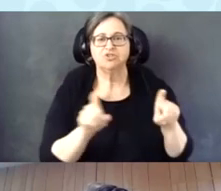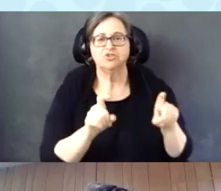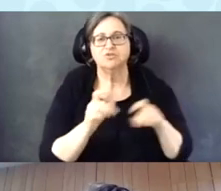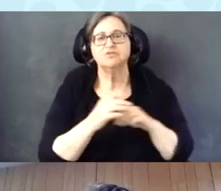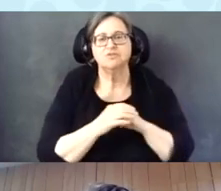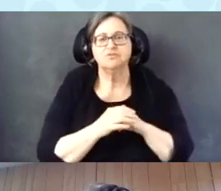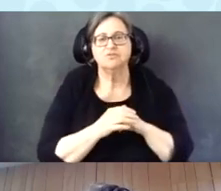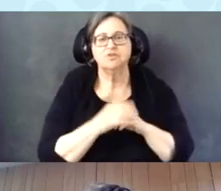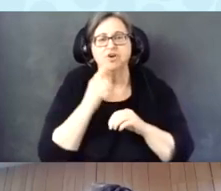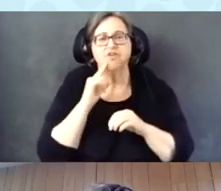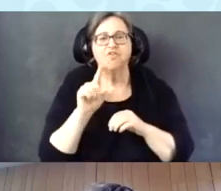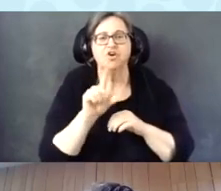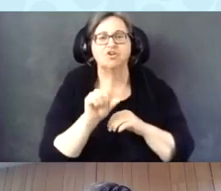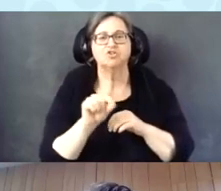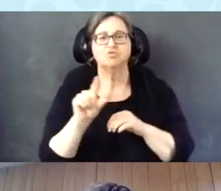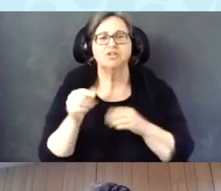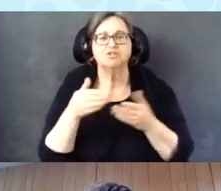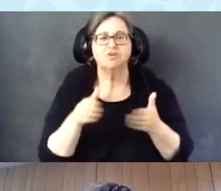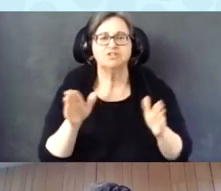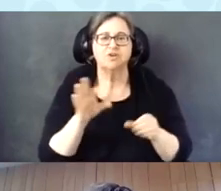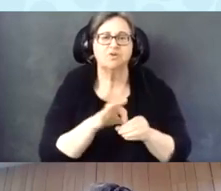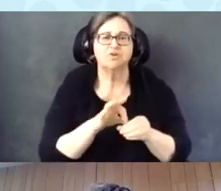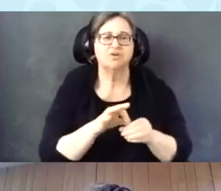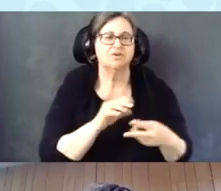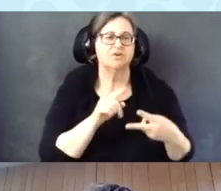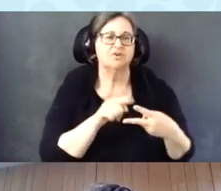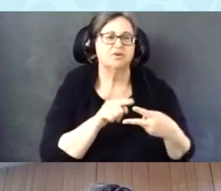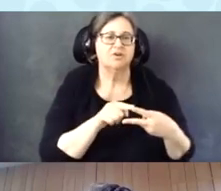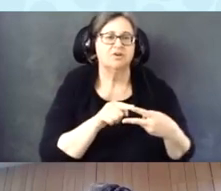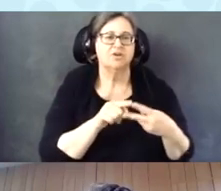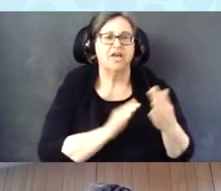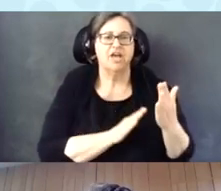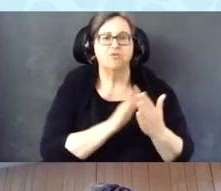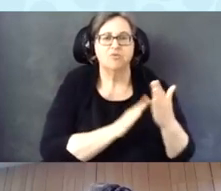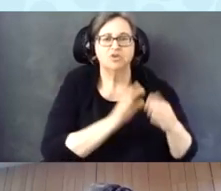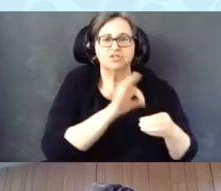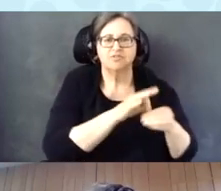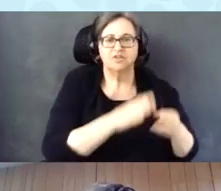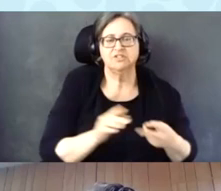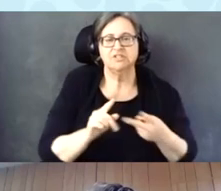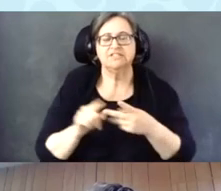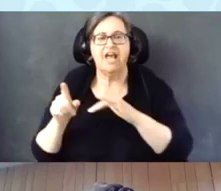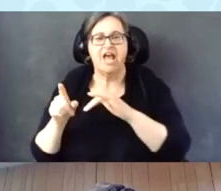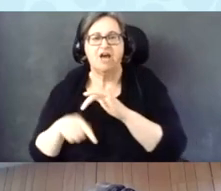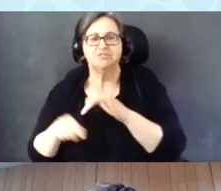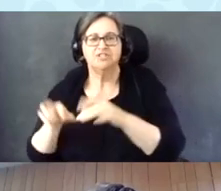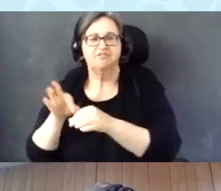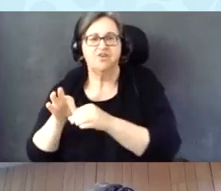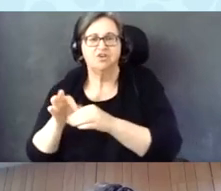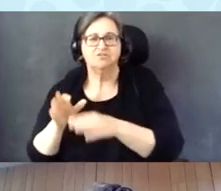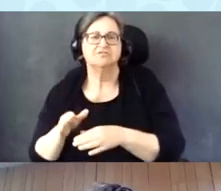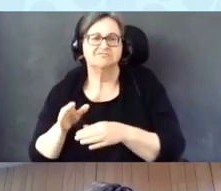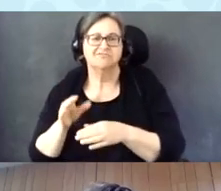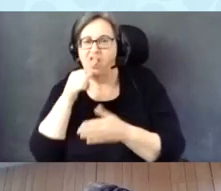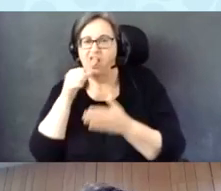the 2020 general election. One being in-person voters, and one being absentee or by mail voters.